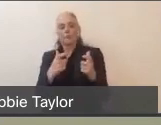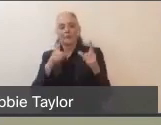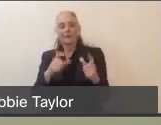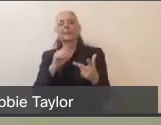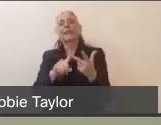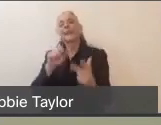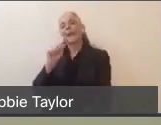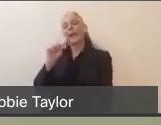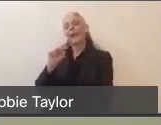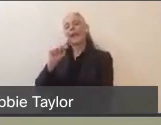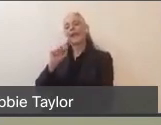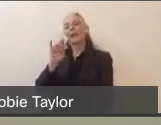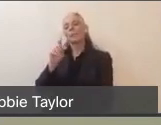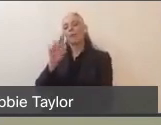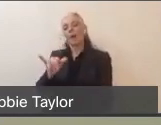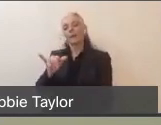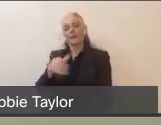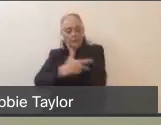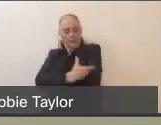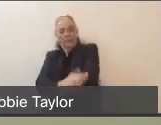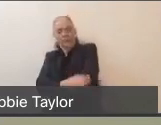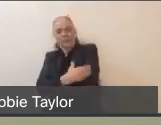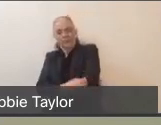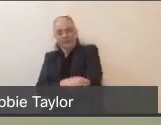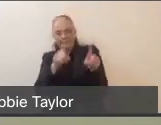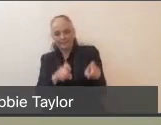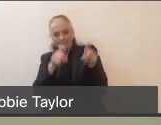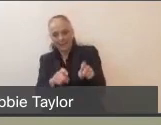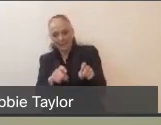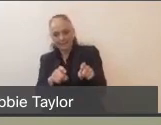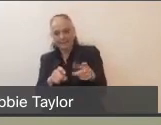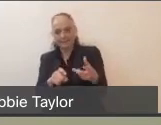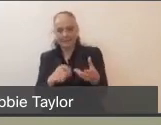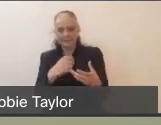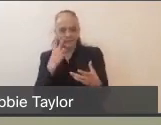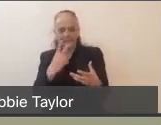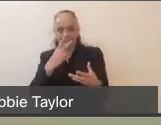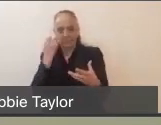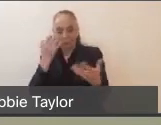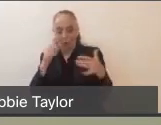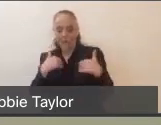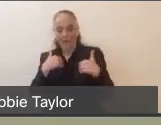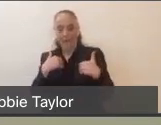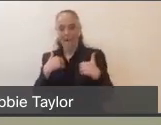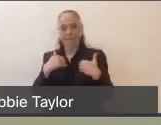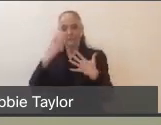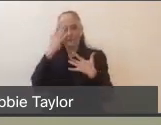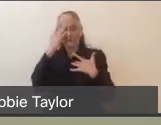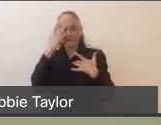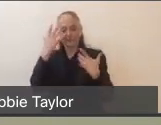And that is something that we hope to see increase and double every week in the weeks to come, to make sure that every individual now,